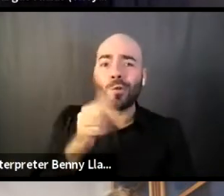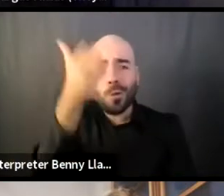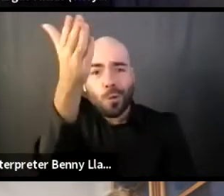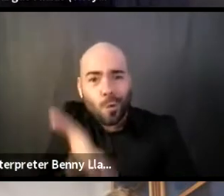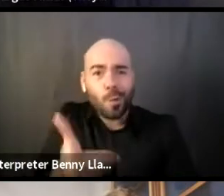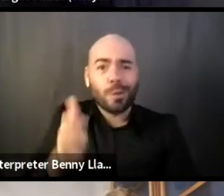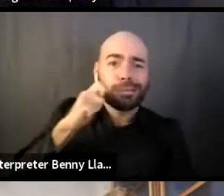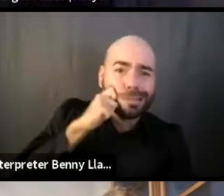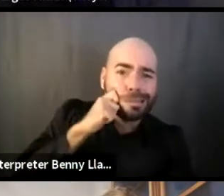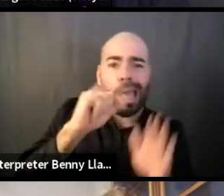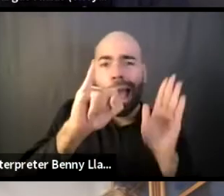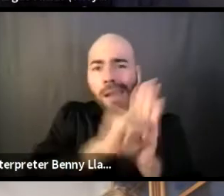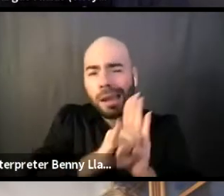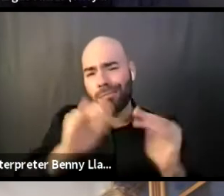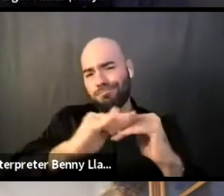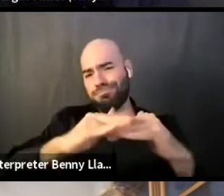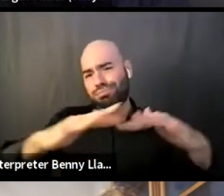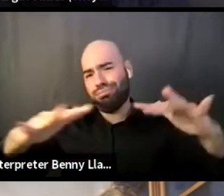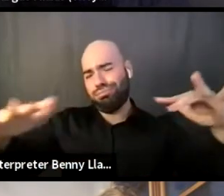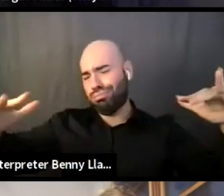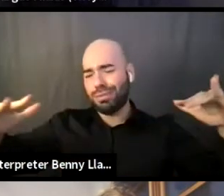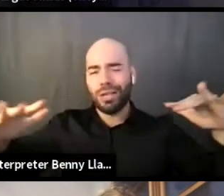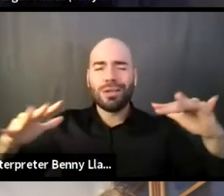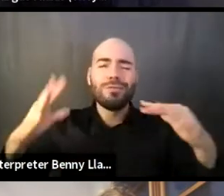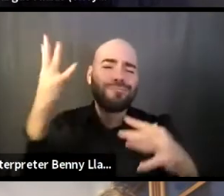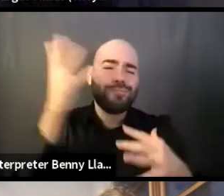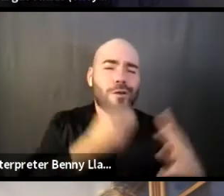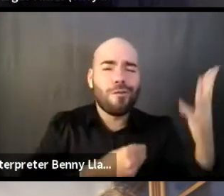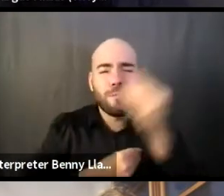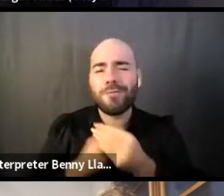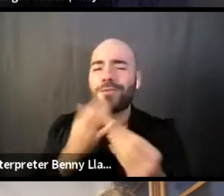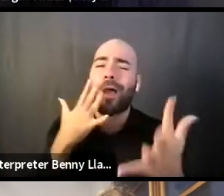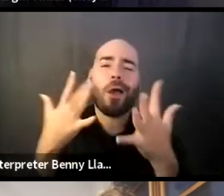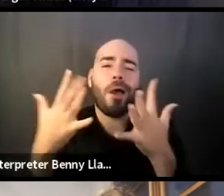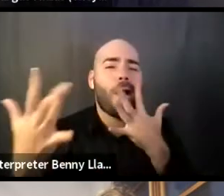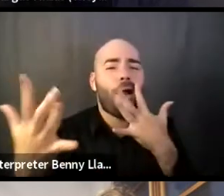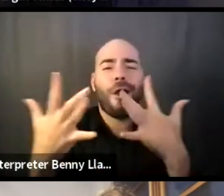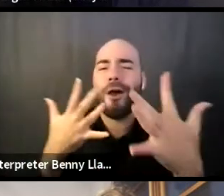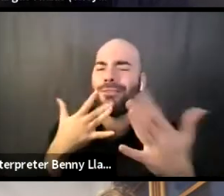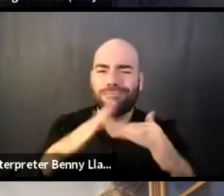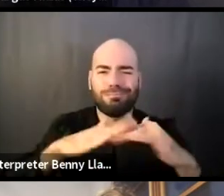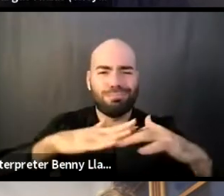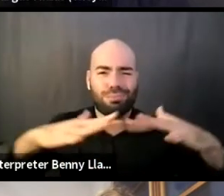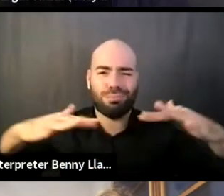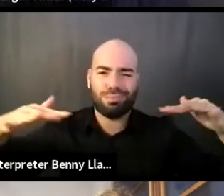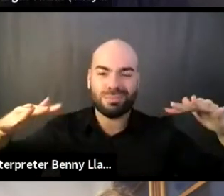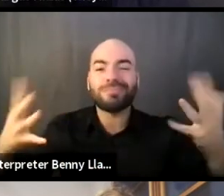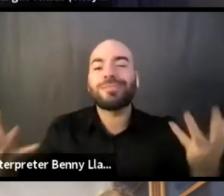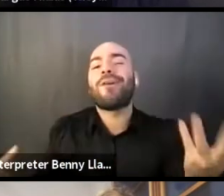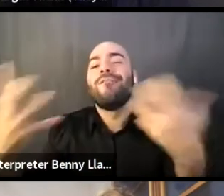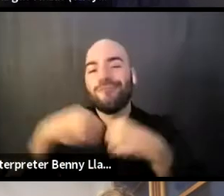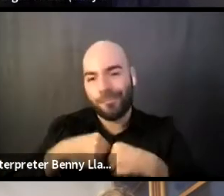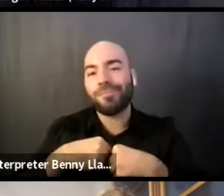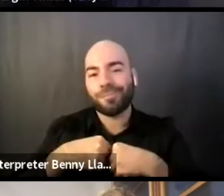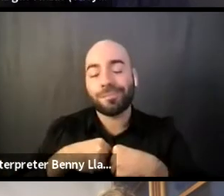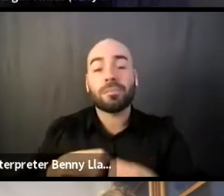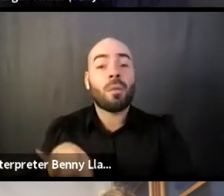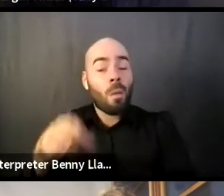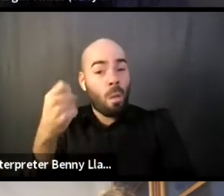so that we can really capture the folks that are in need of that space. And also too, I just wanna circle back to something